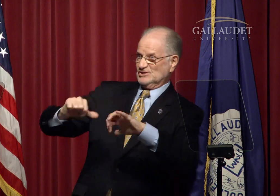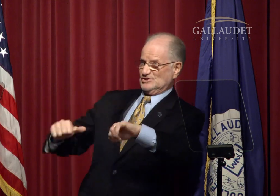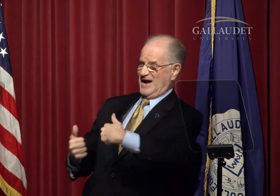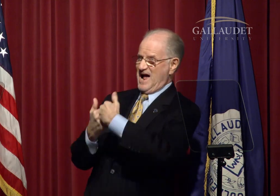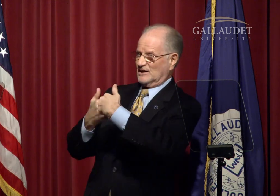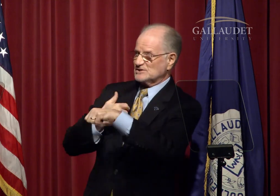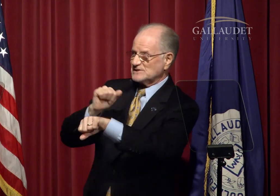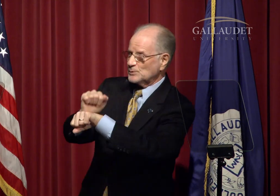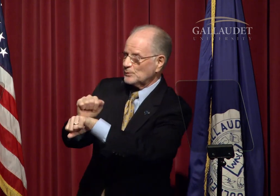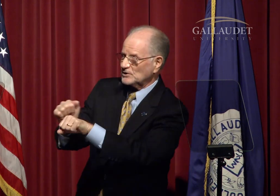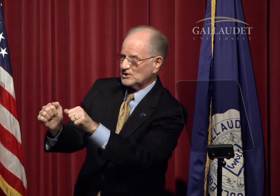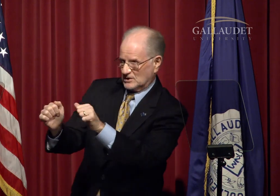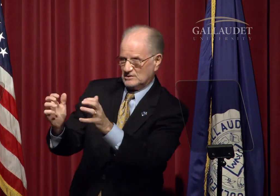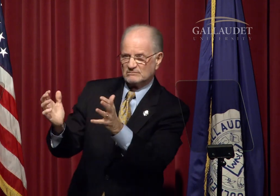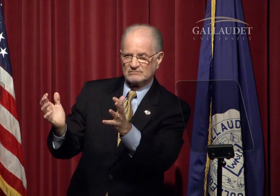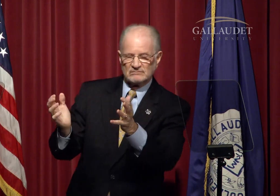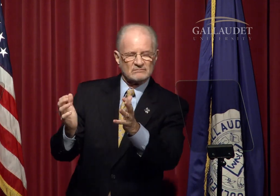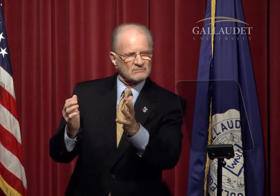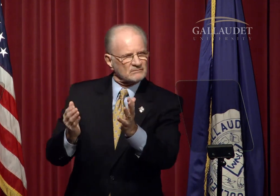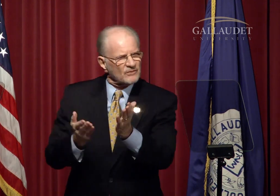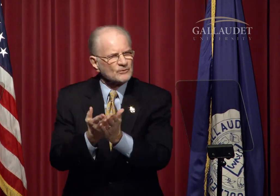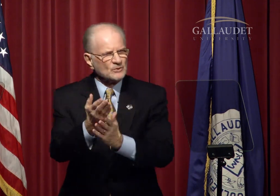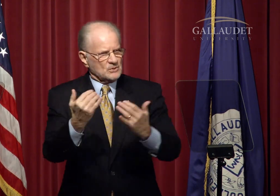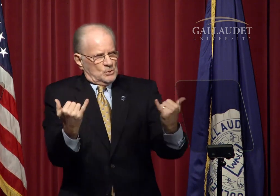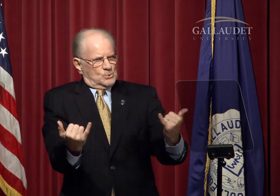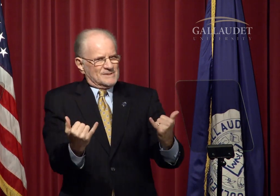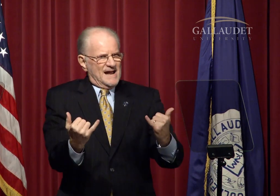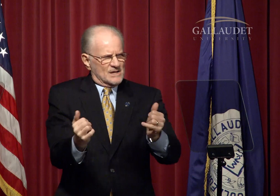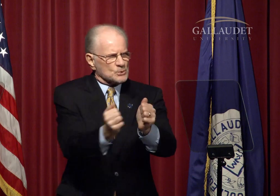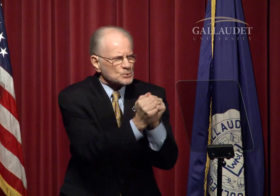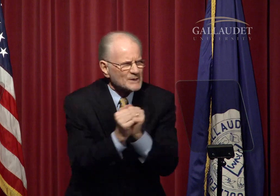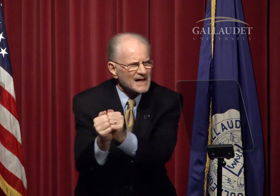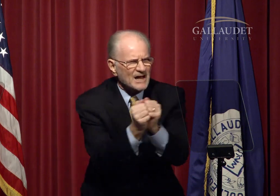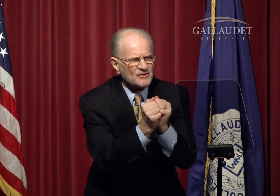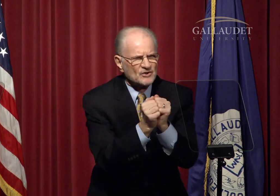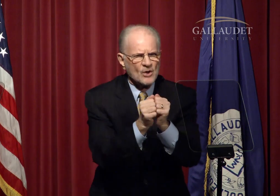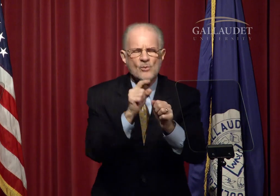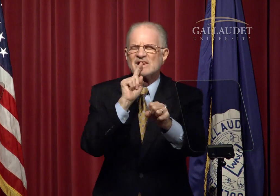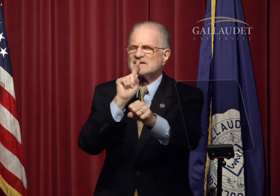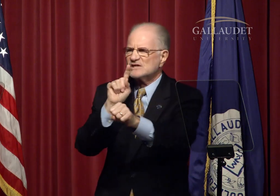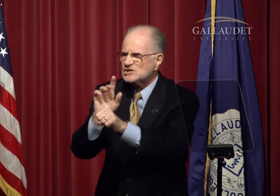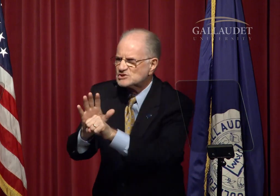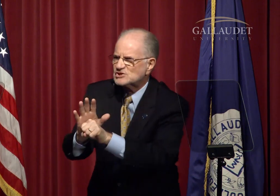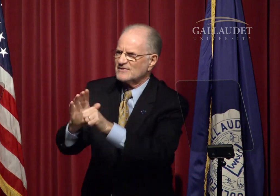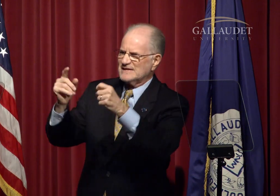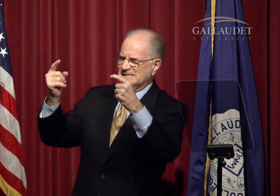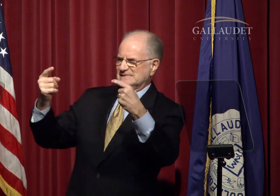The challenges we work through today - together -